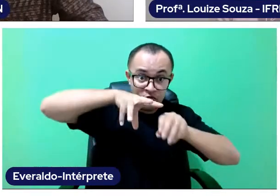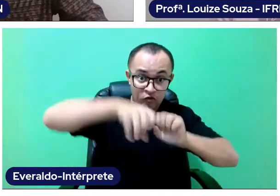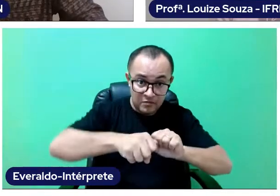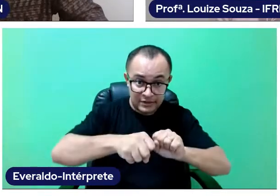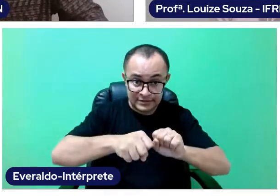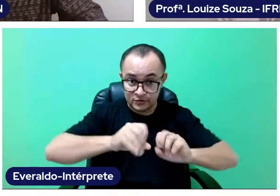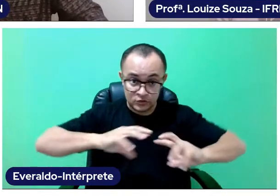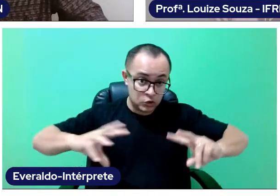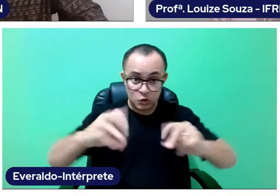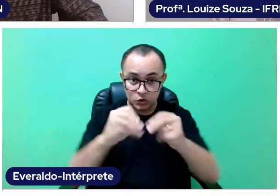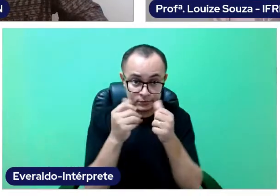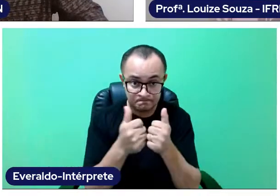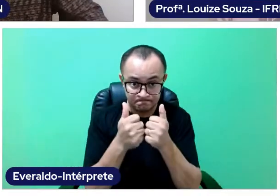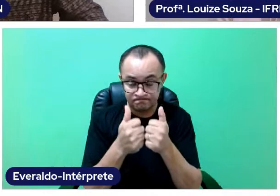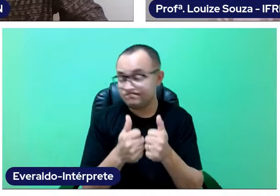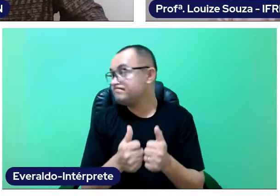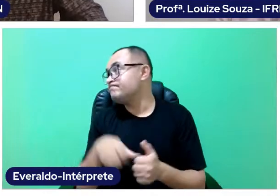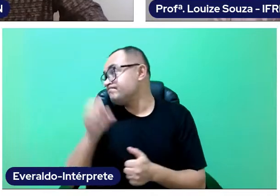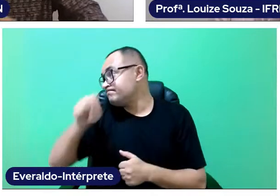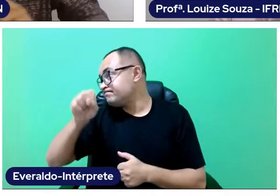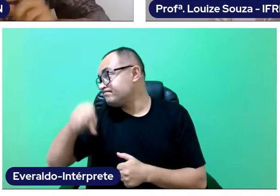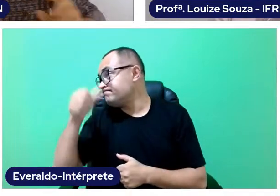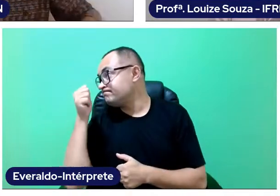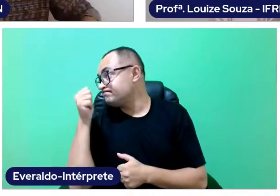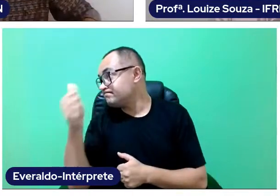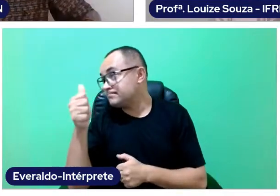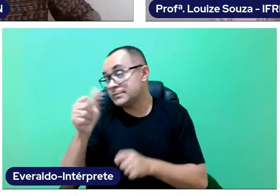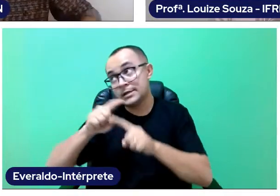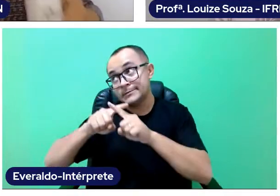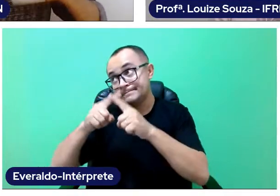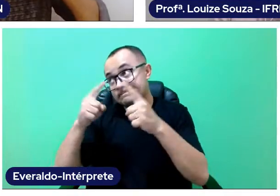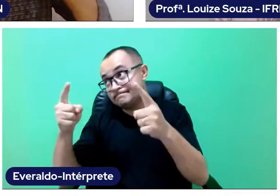But, before we start, let's make our self-description?